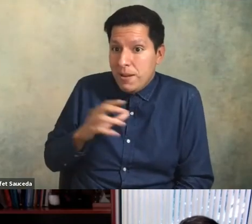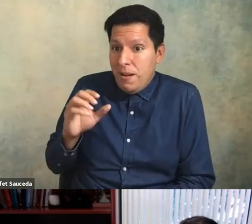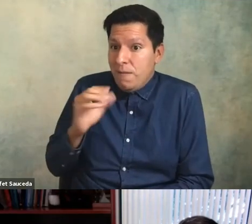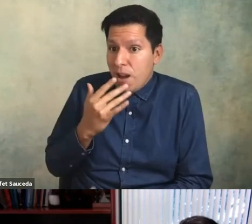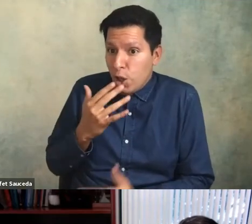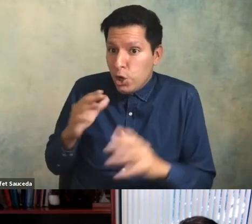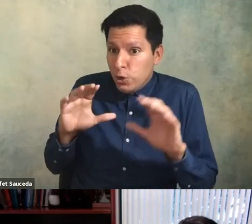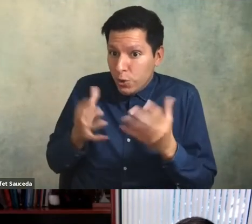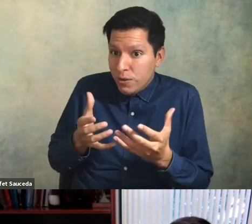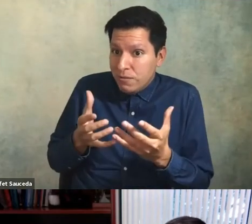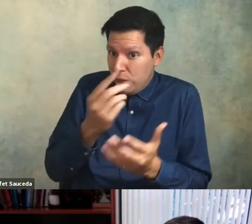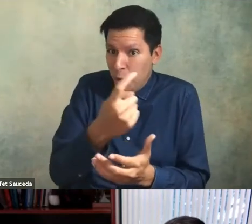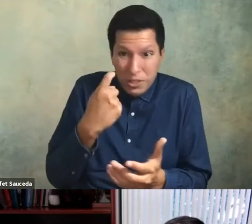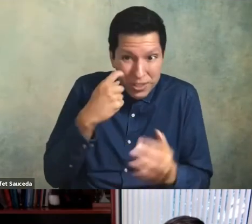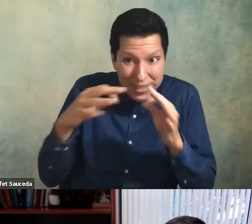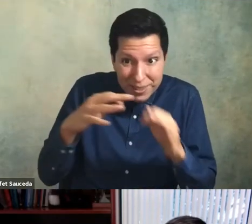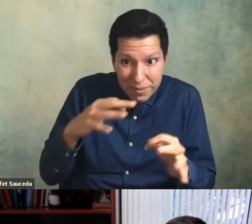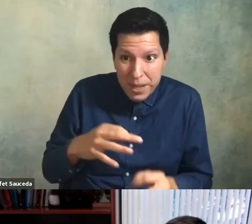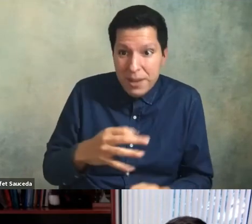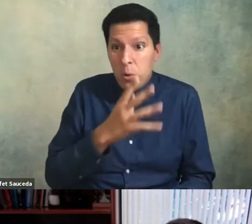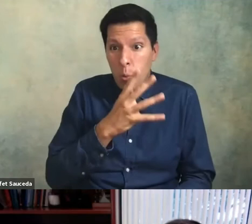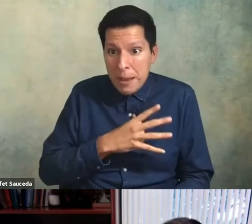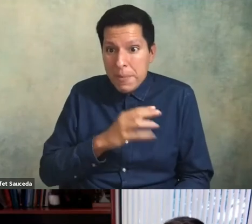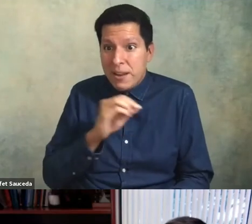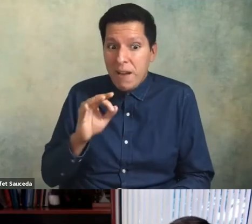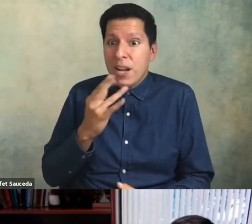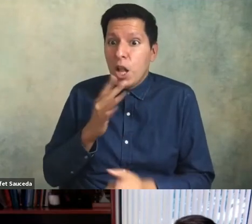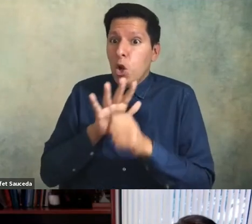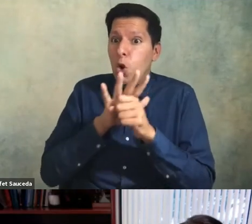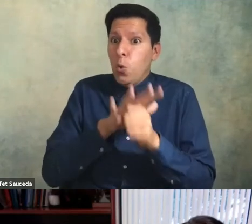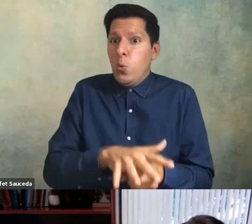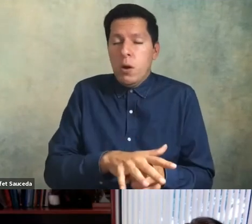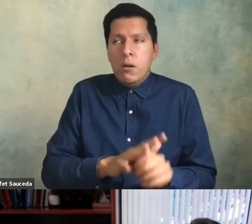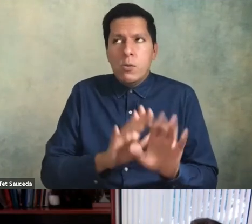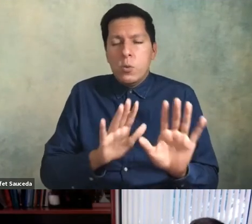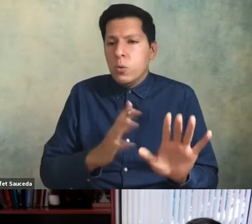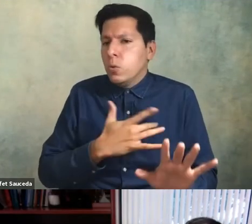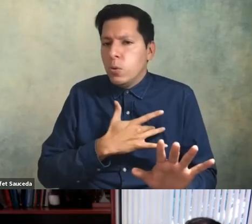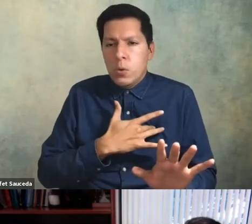it landed pretty personal to me so i just really quickly before we turn it on to the next question